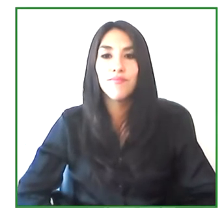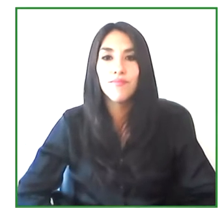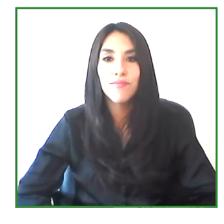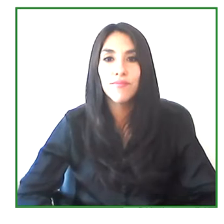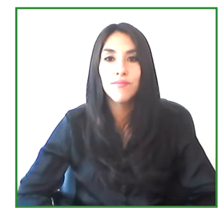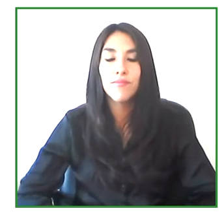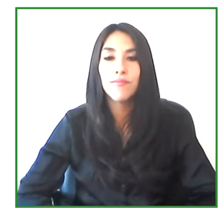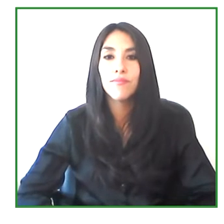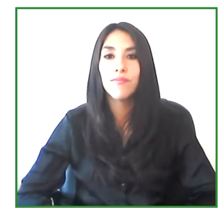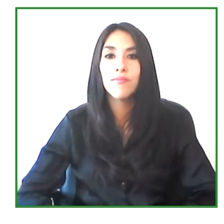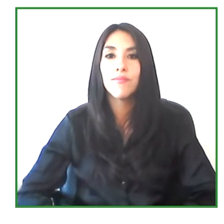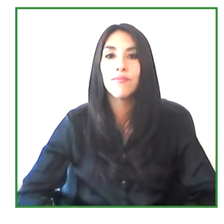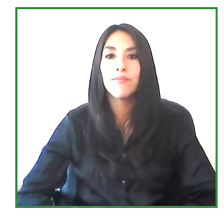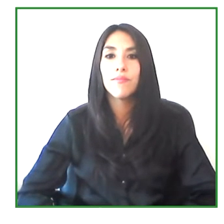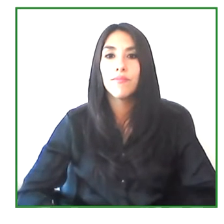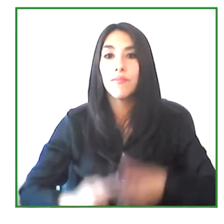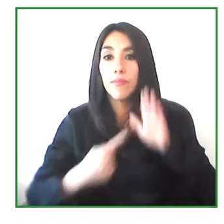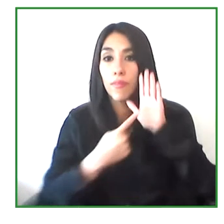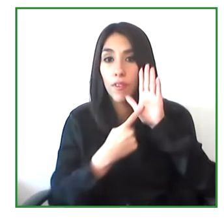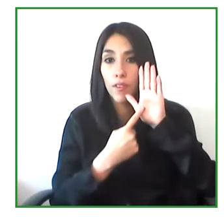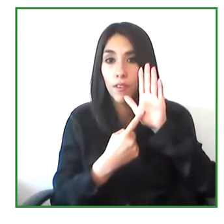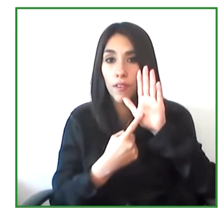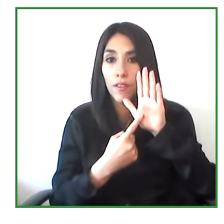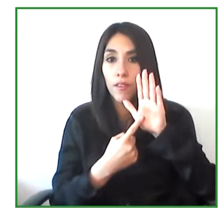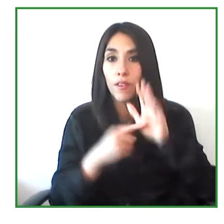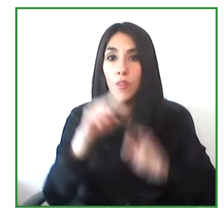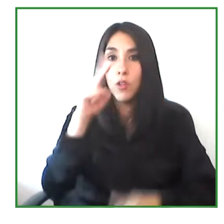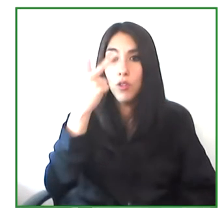There are two types of impacts, the quantitative ones,